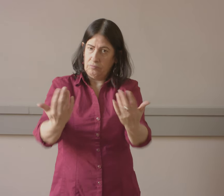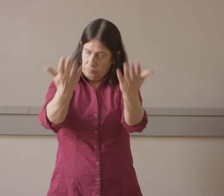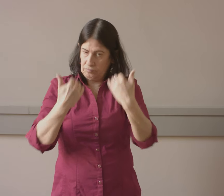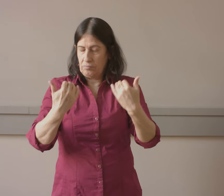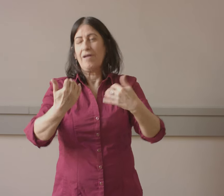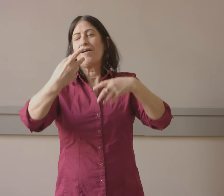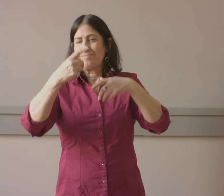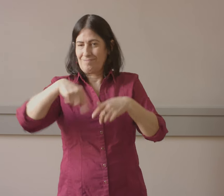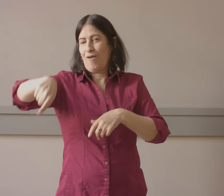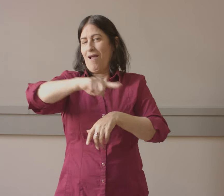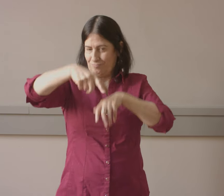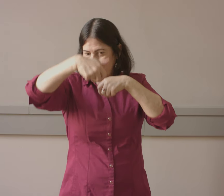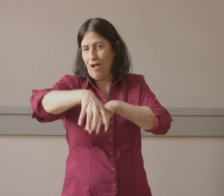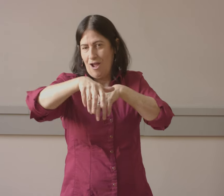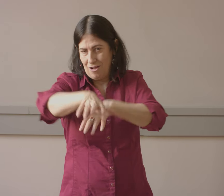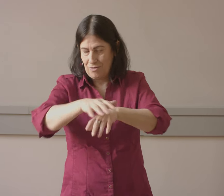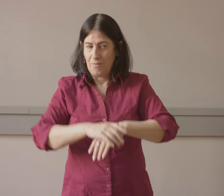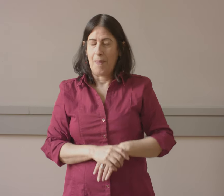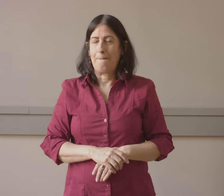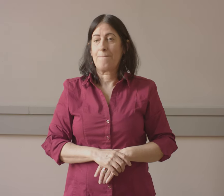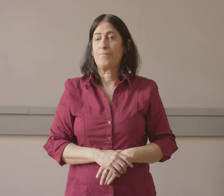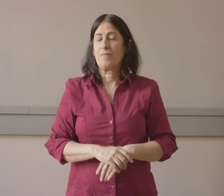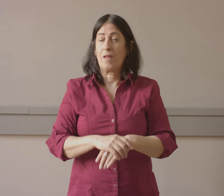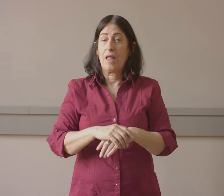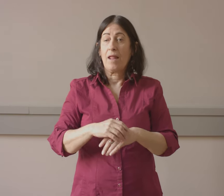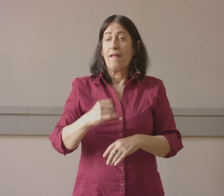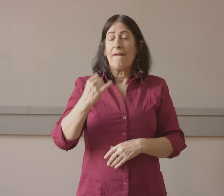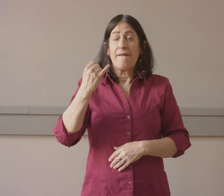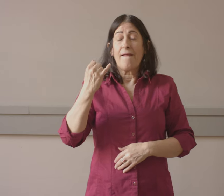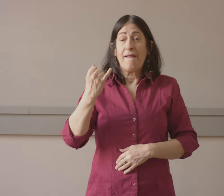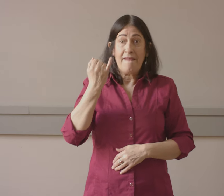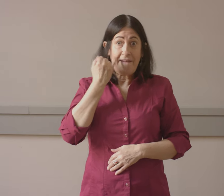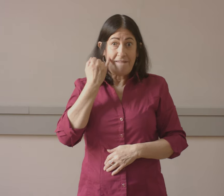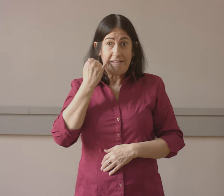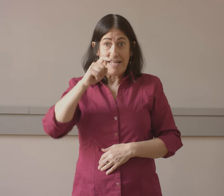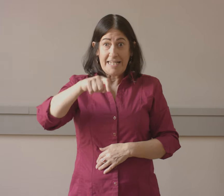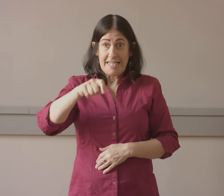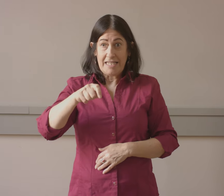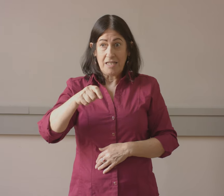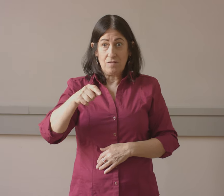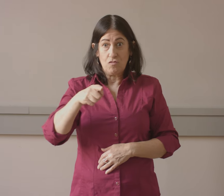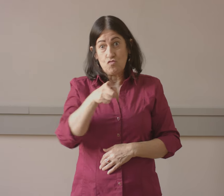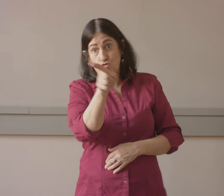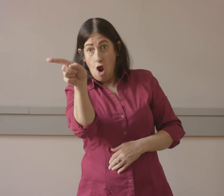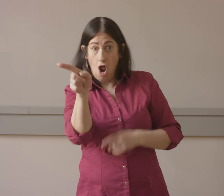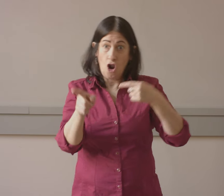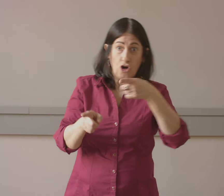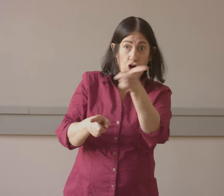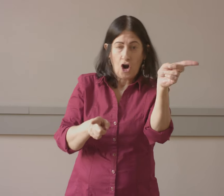intersection they can say, it's clear and come, or keep marching. If you need to